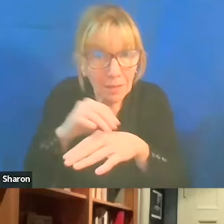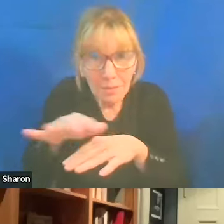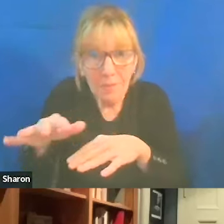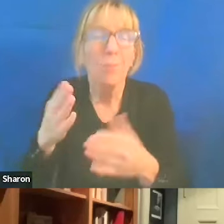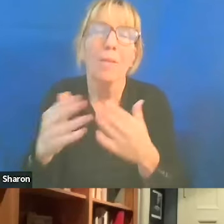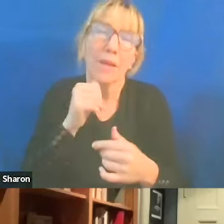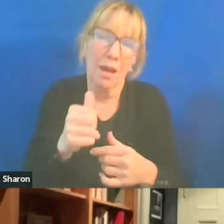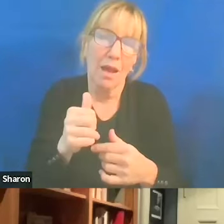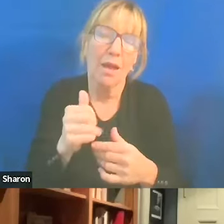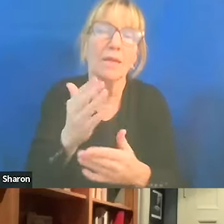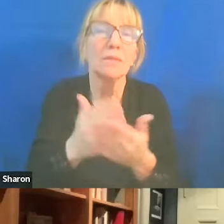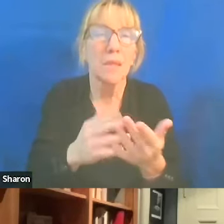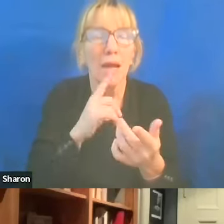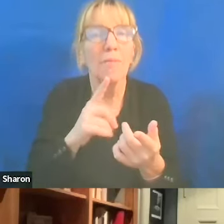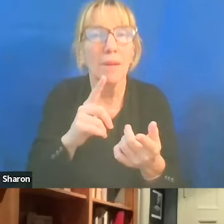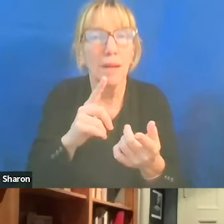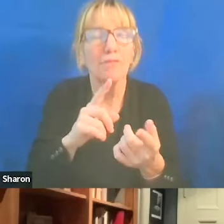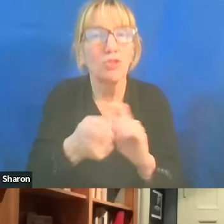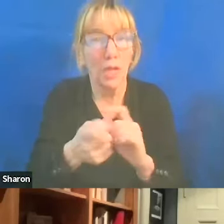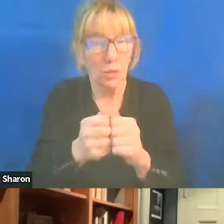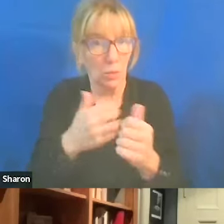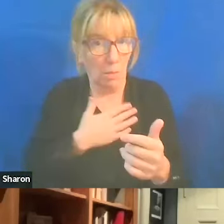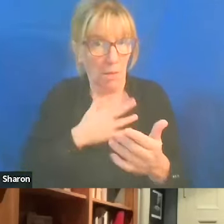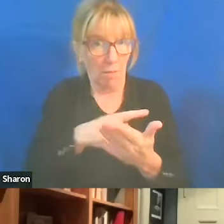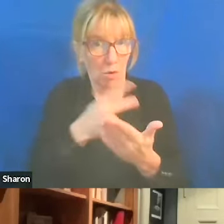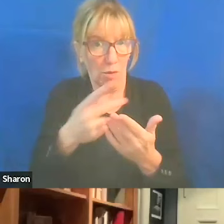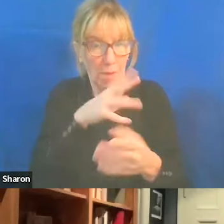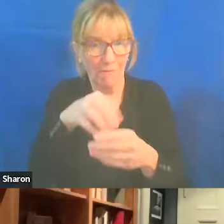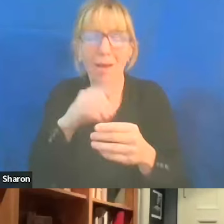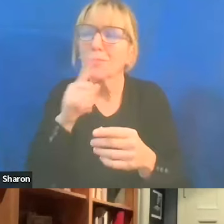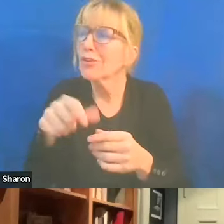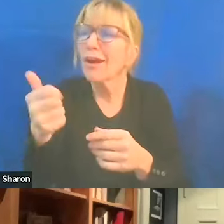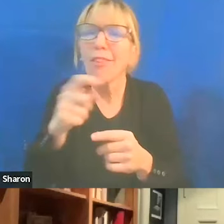changing the program that I participated, I'm sure programs in other places.